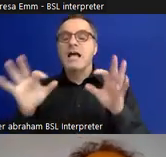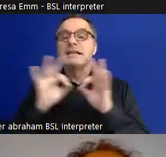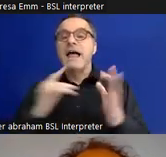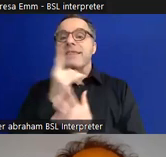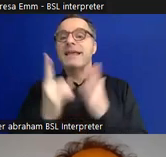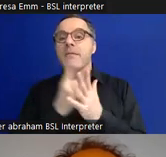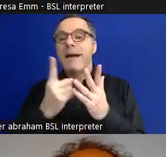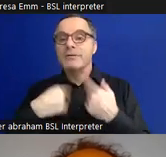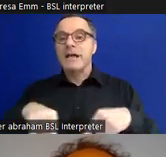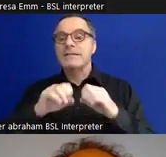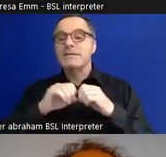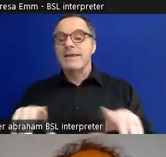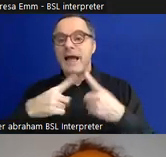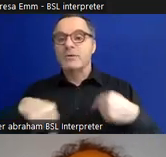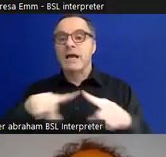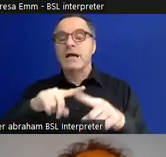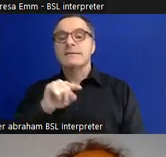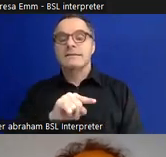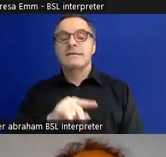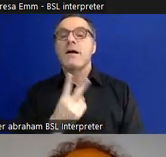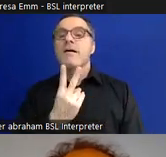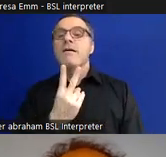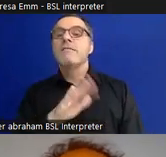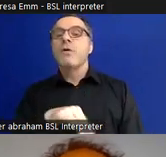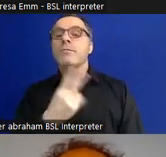show by Manchester DPAC [Manchester Disabled People Against Cuts] and lots of placards that